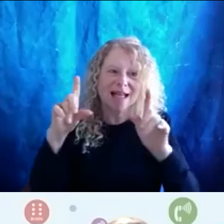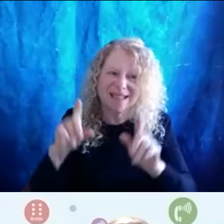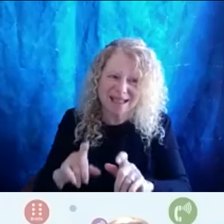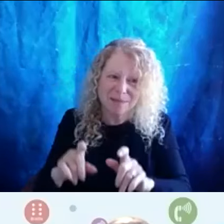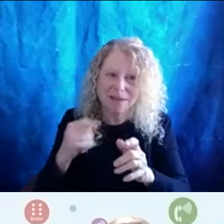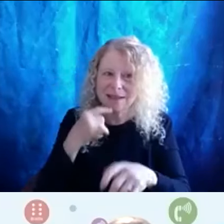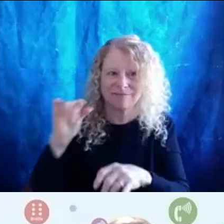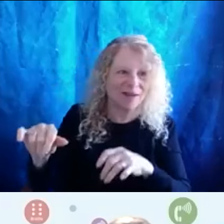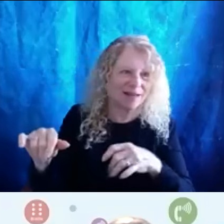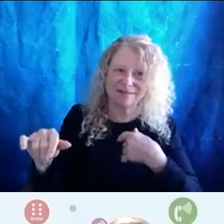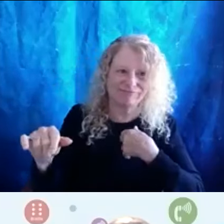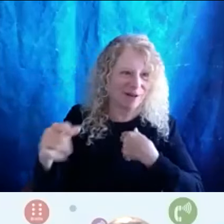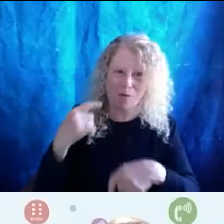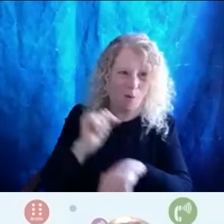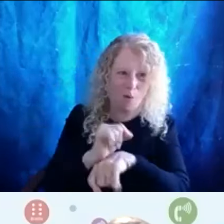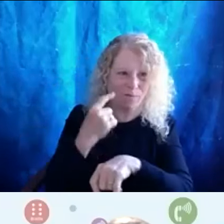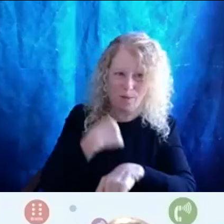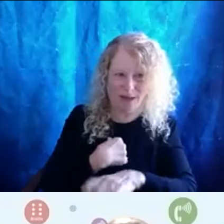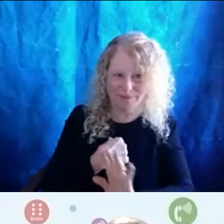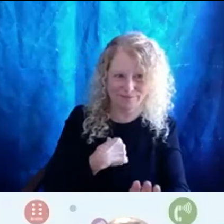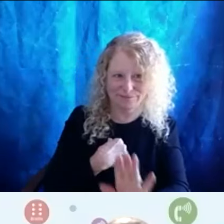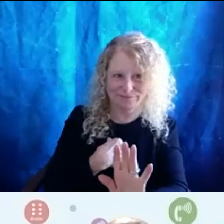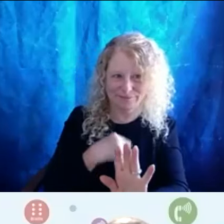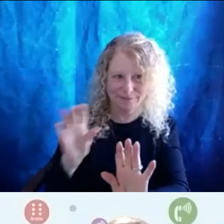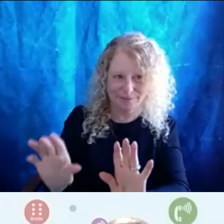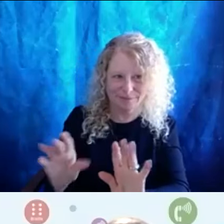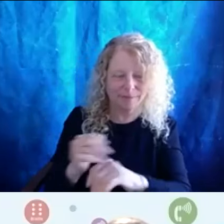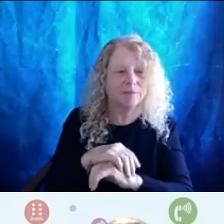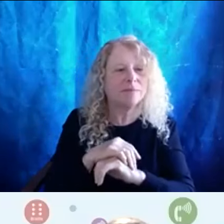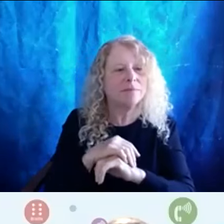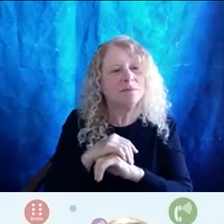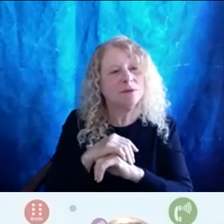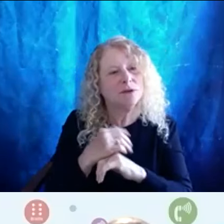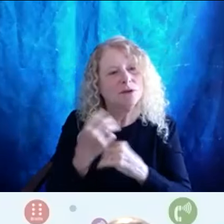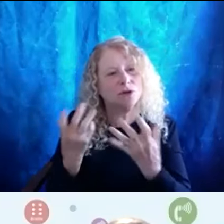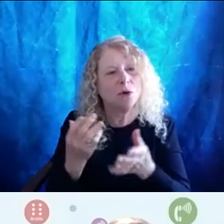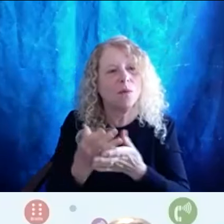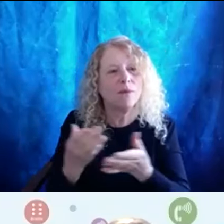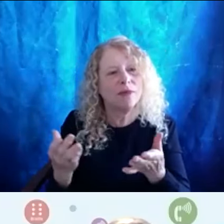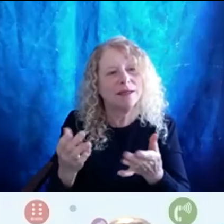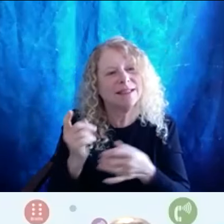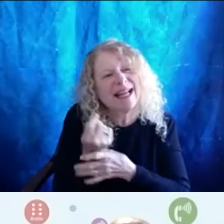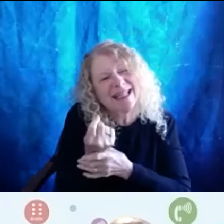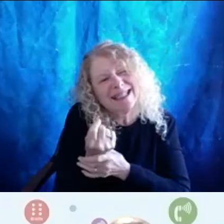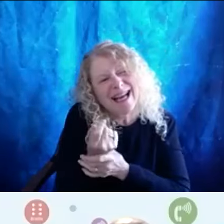That's not gonna work for me, you know? So things, just a tiny little thing. I know,